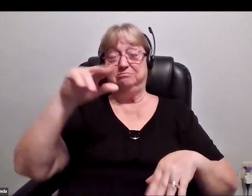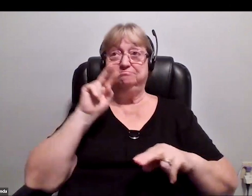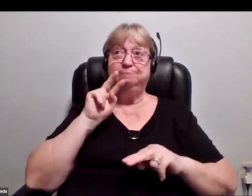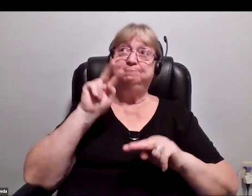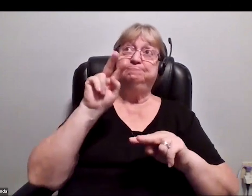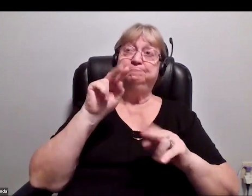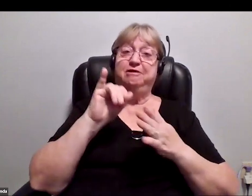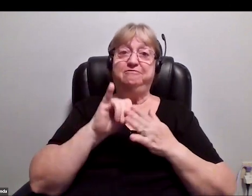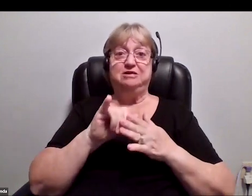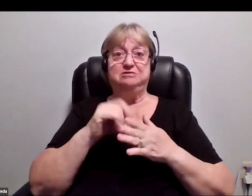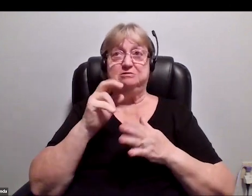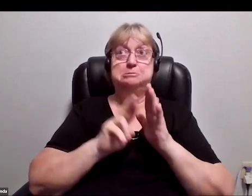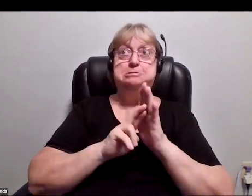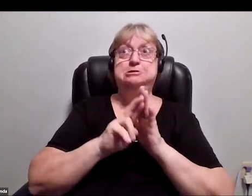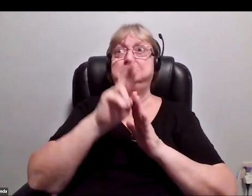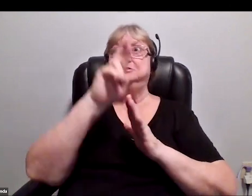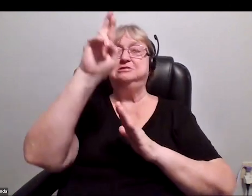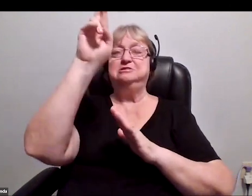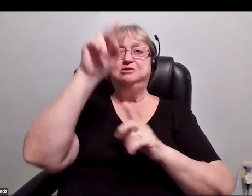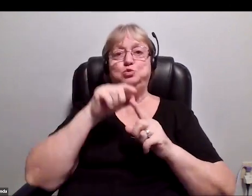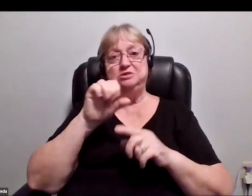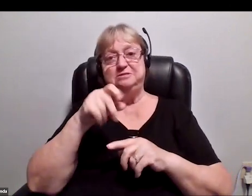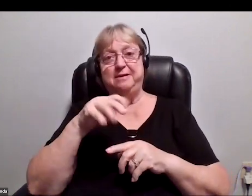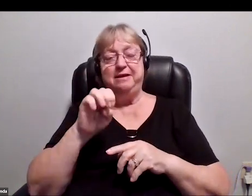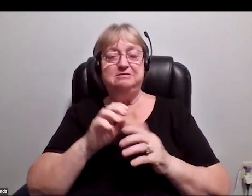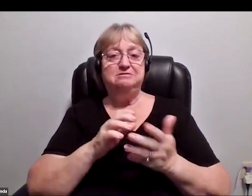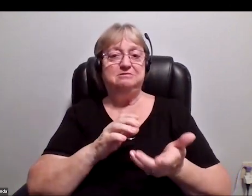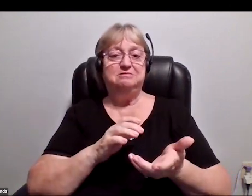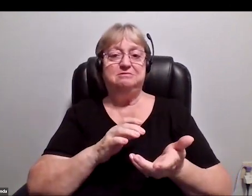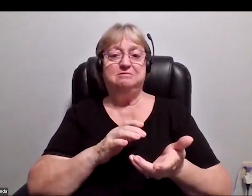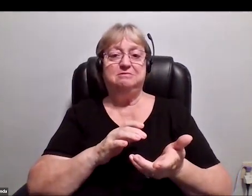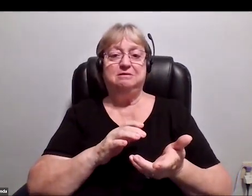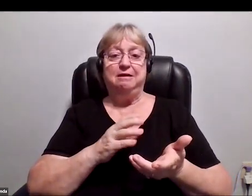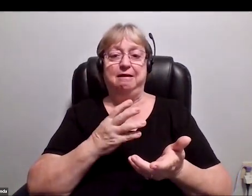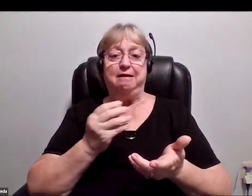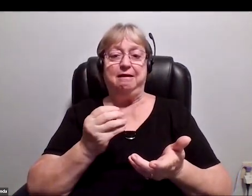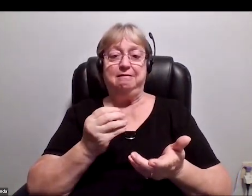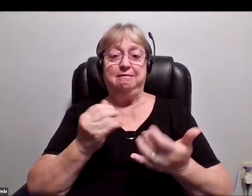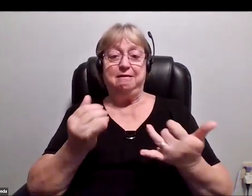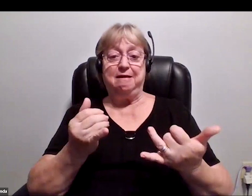heroic journey of going to space, and now, I've realized, of course,